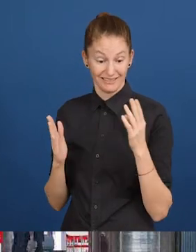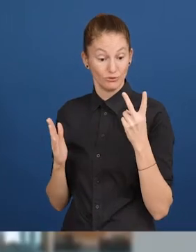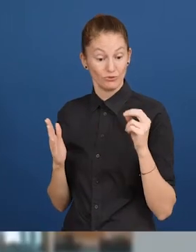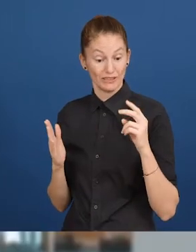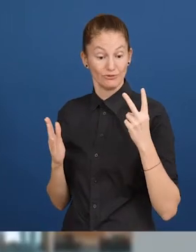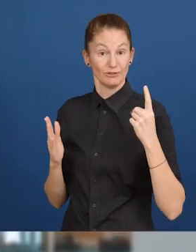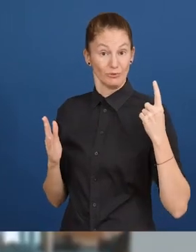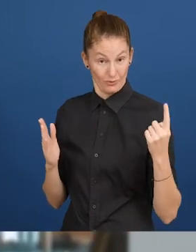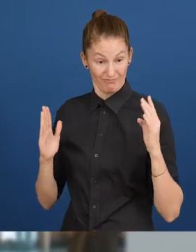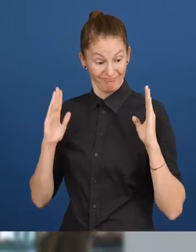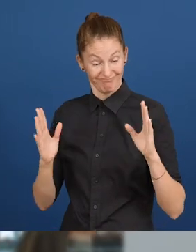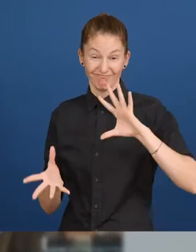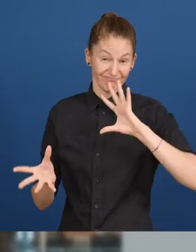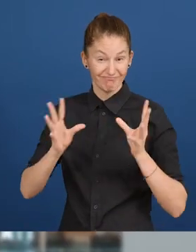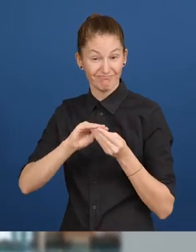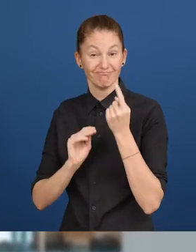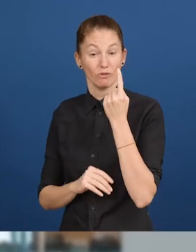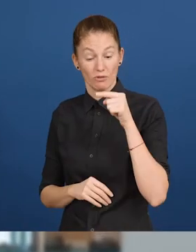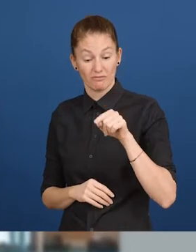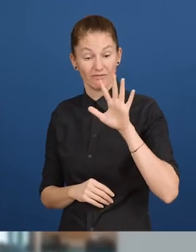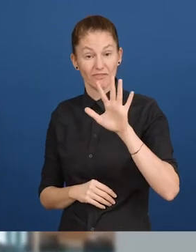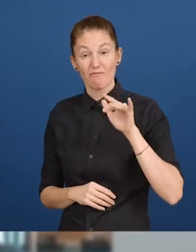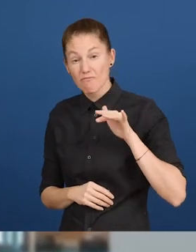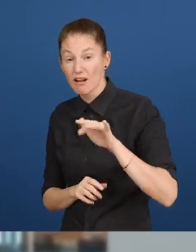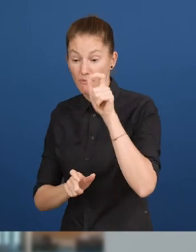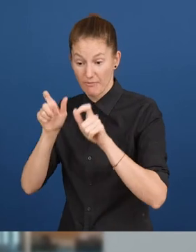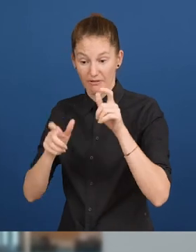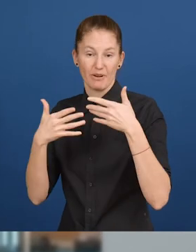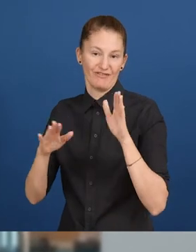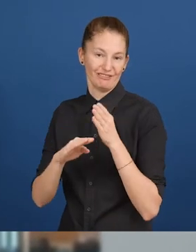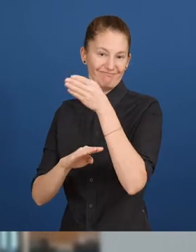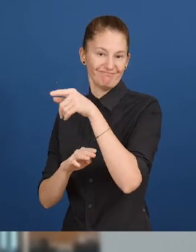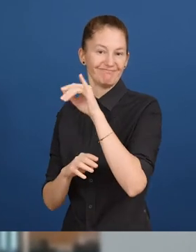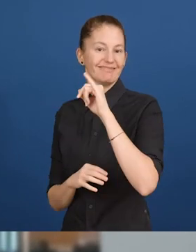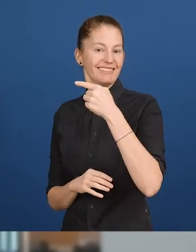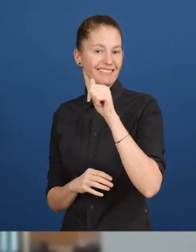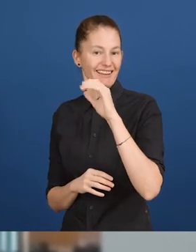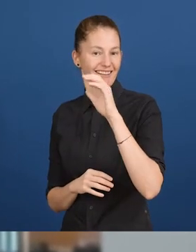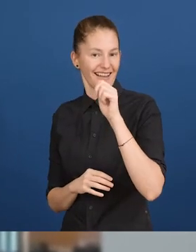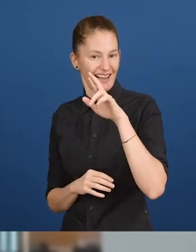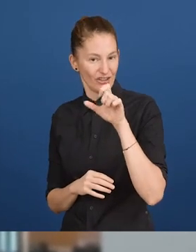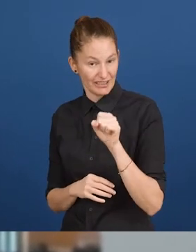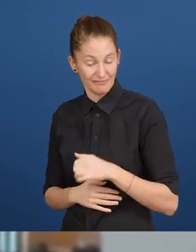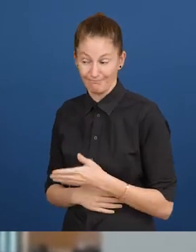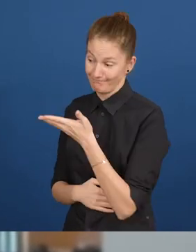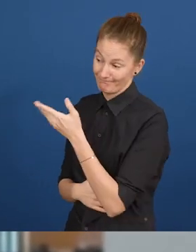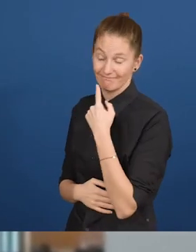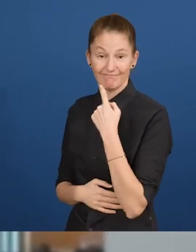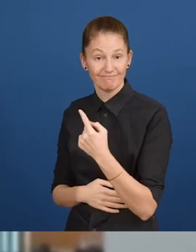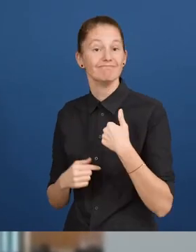Seben Ayşe Dayi: "I am Seben from Istanbul Airport. We are very proud of the Zero Project prize.